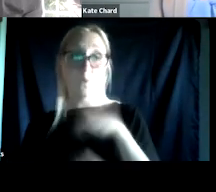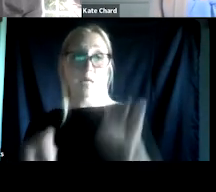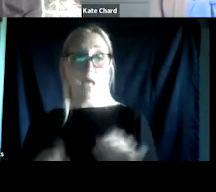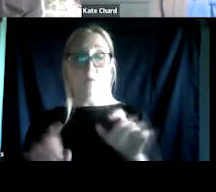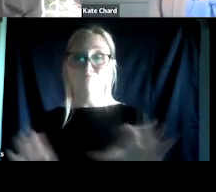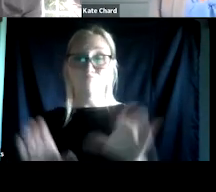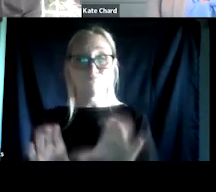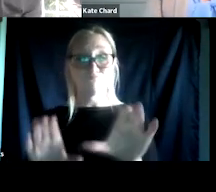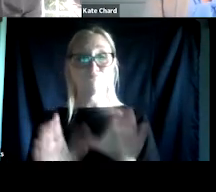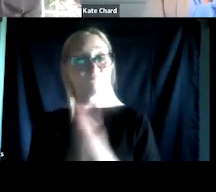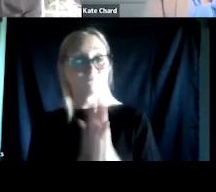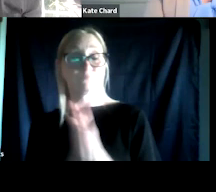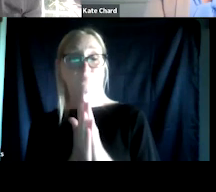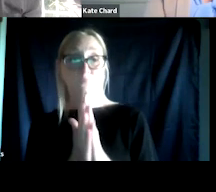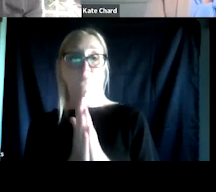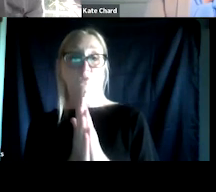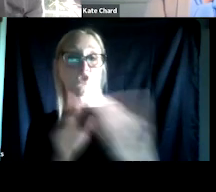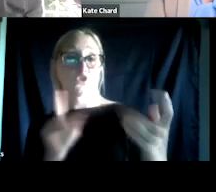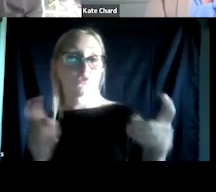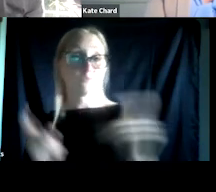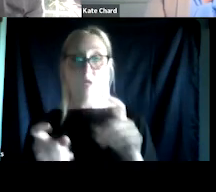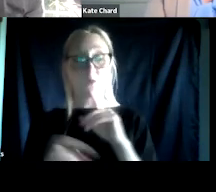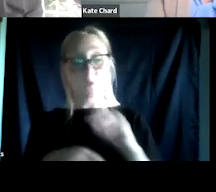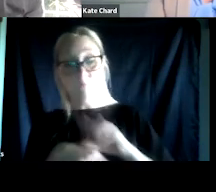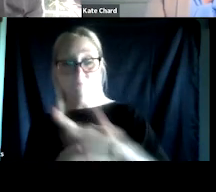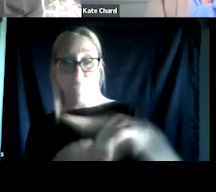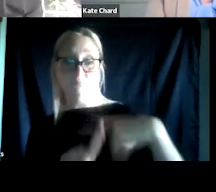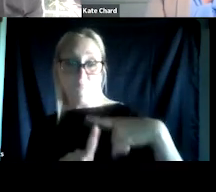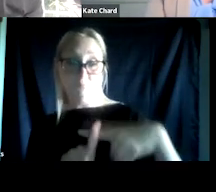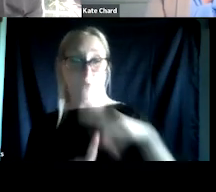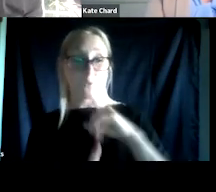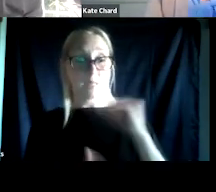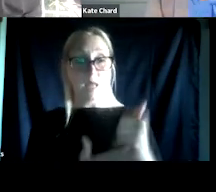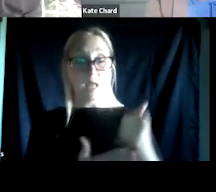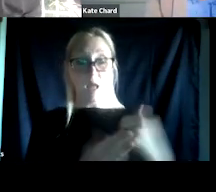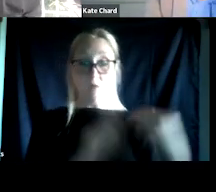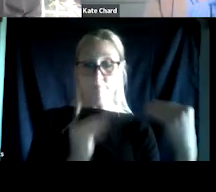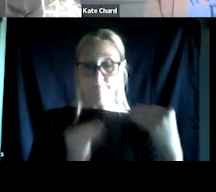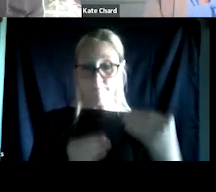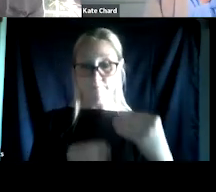And it just takes sort of thinking about people from this compassionate trauma-informed lens to help drive that change.